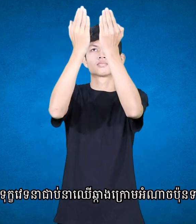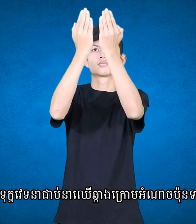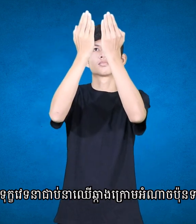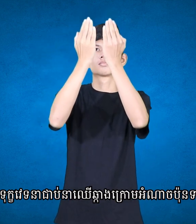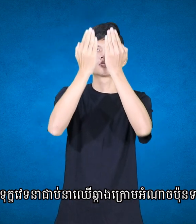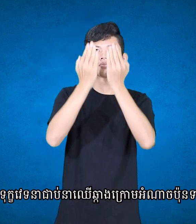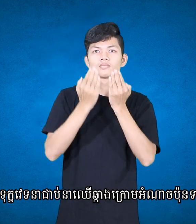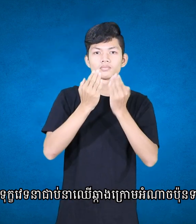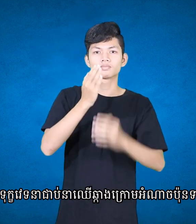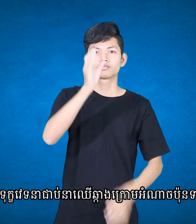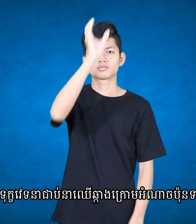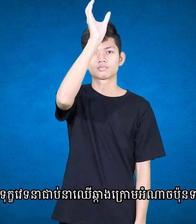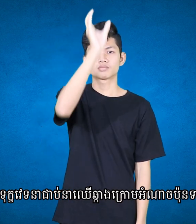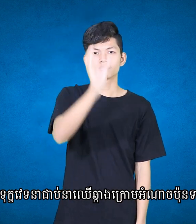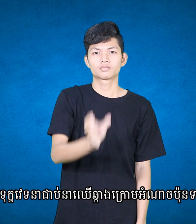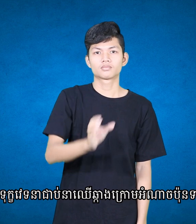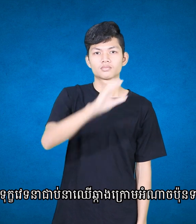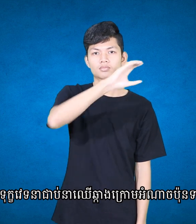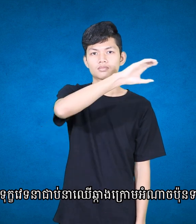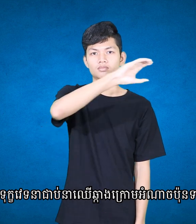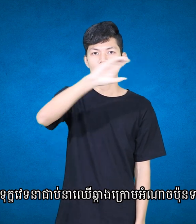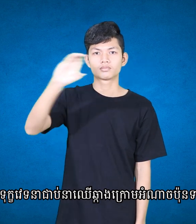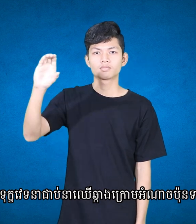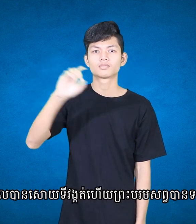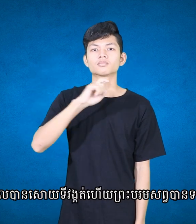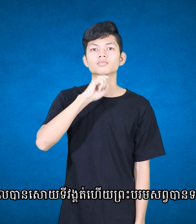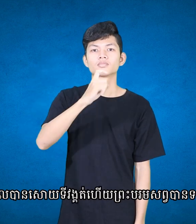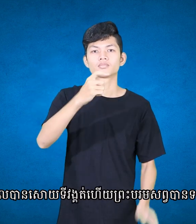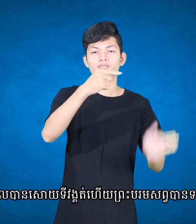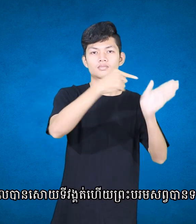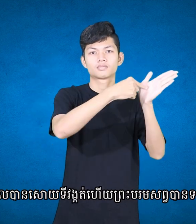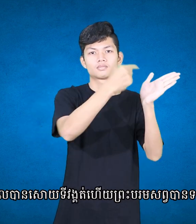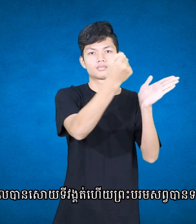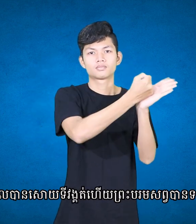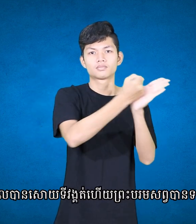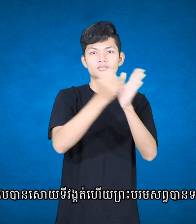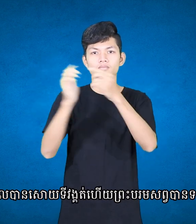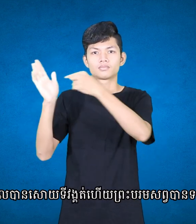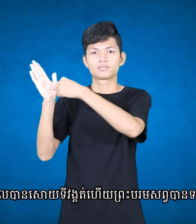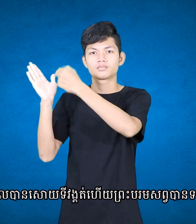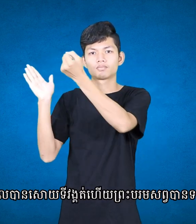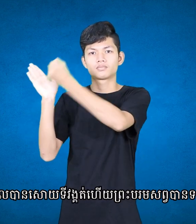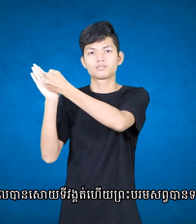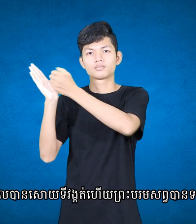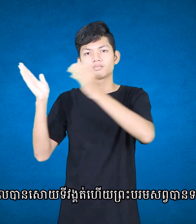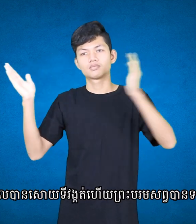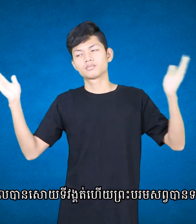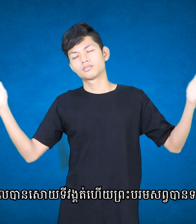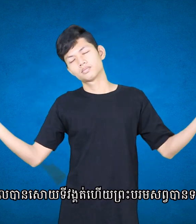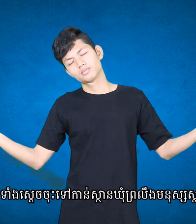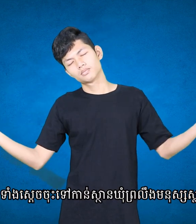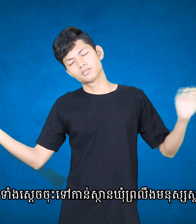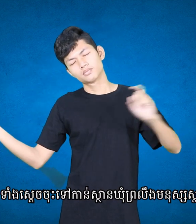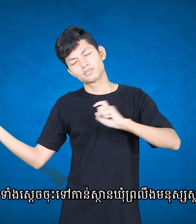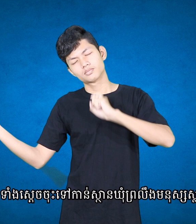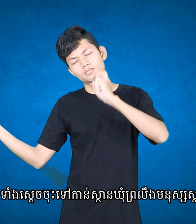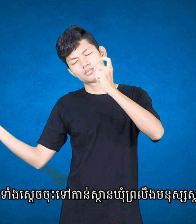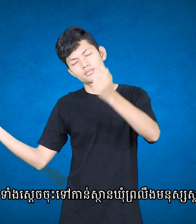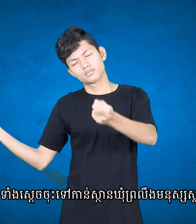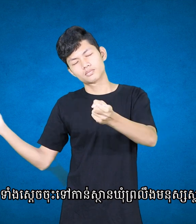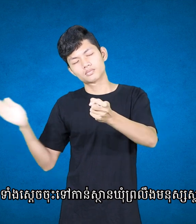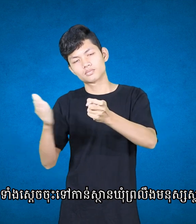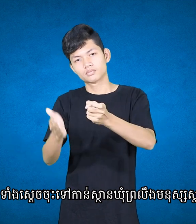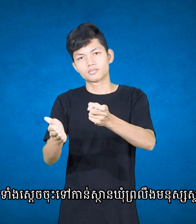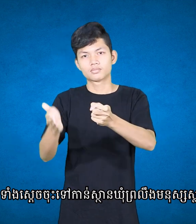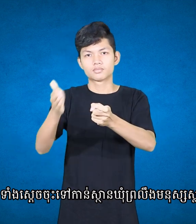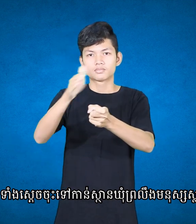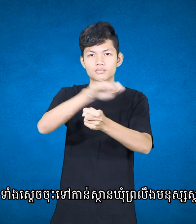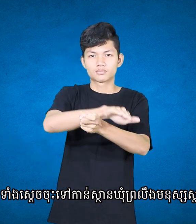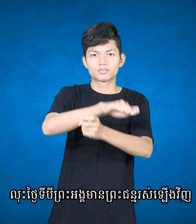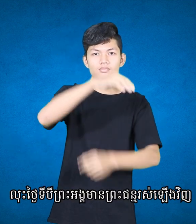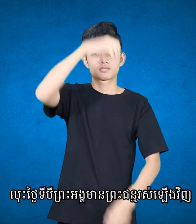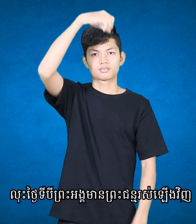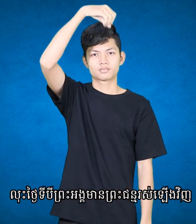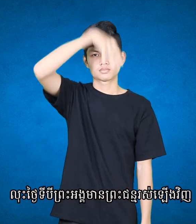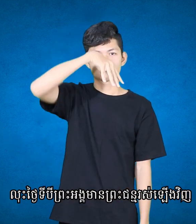was crucified, died, and was buried; he descended